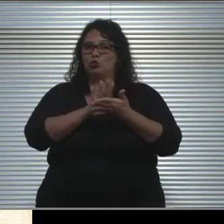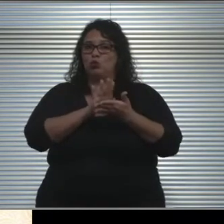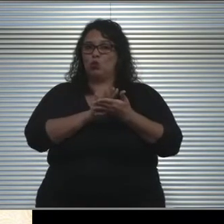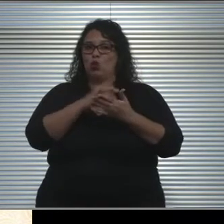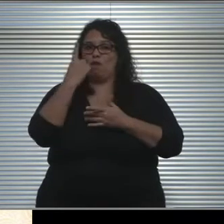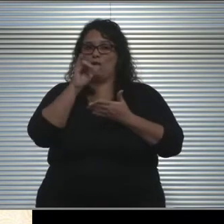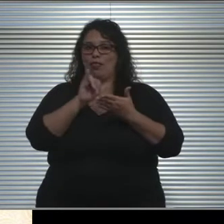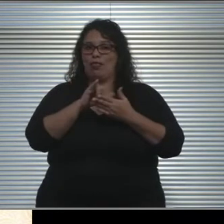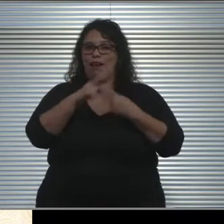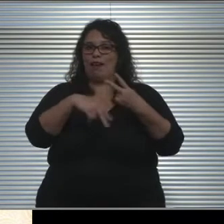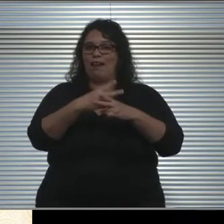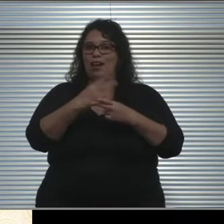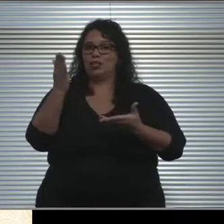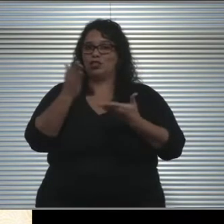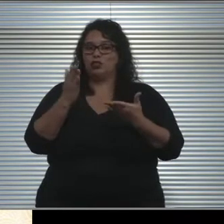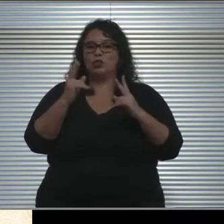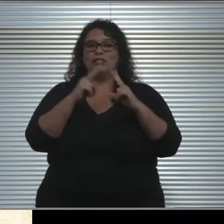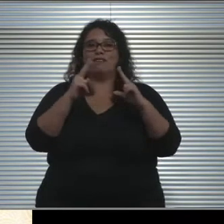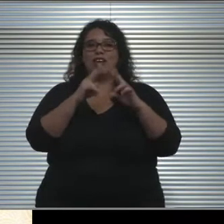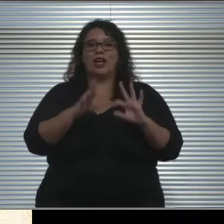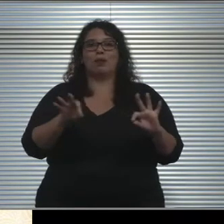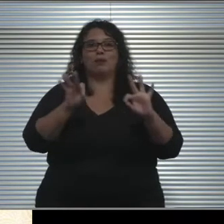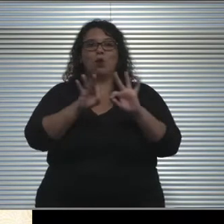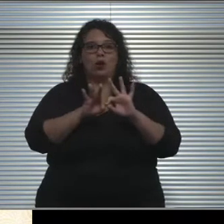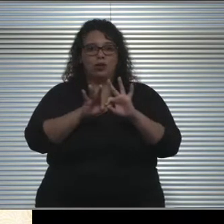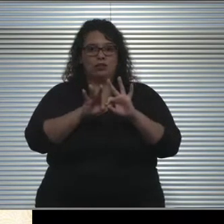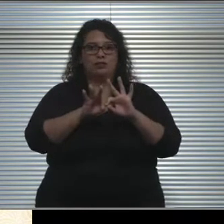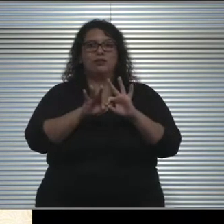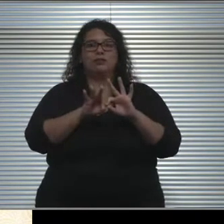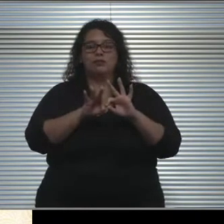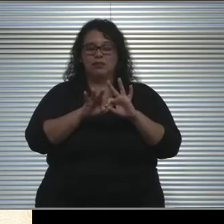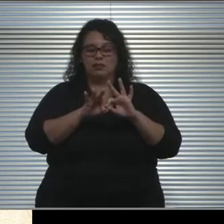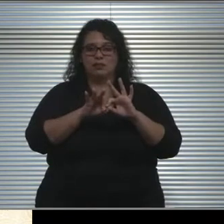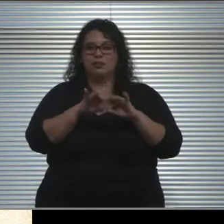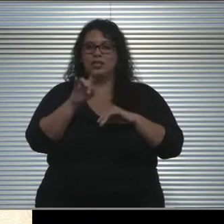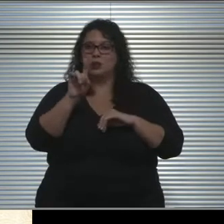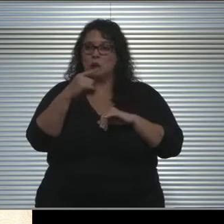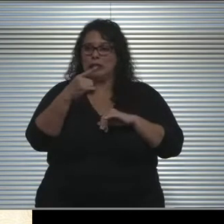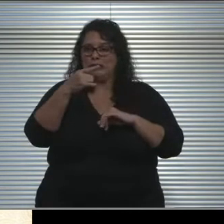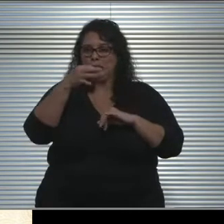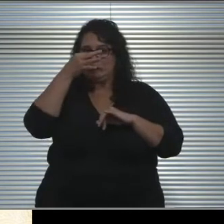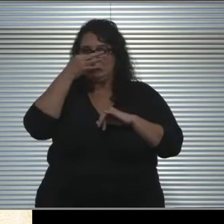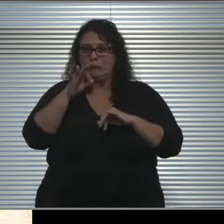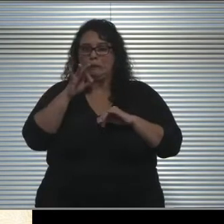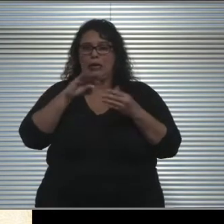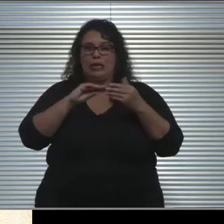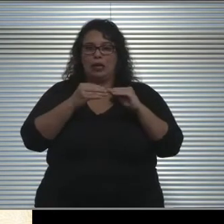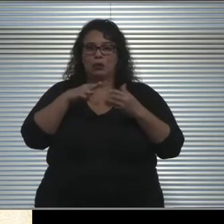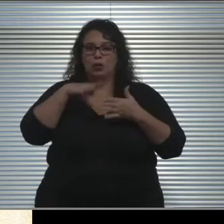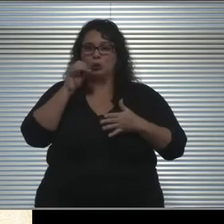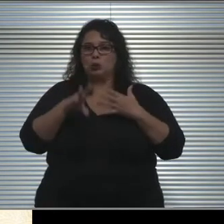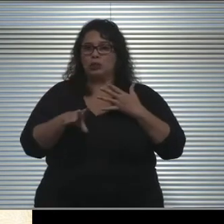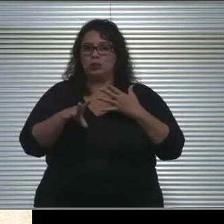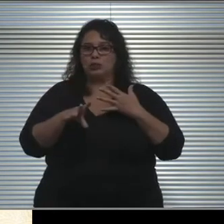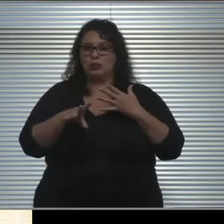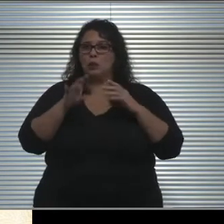so that's very important as well as a very small handful cohort of students who can be a part of this.